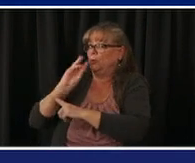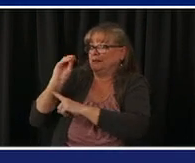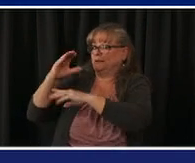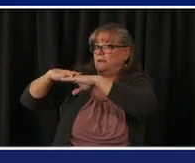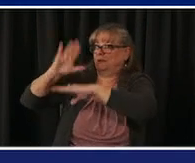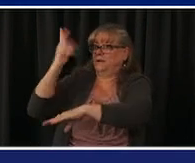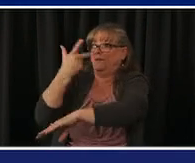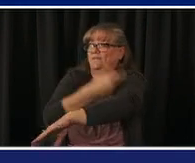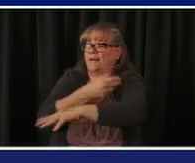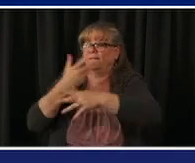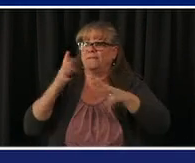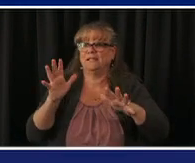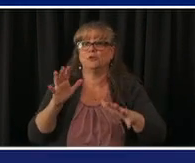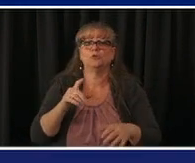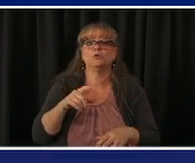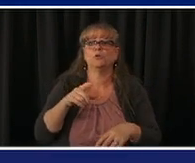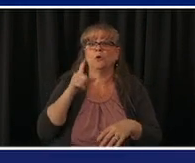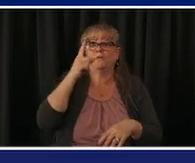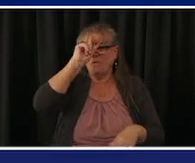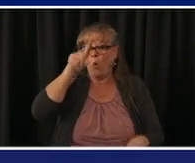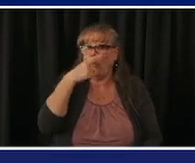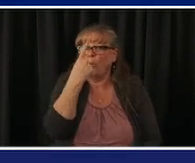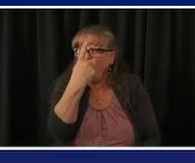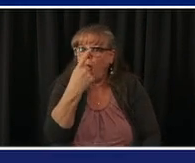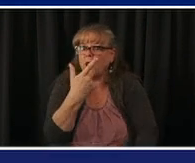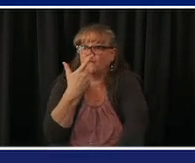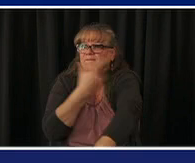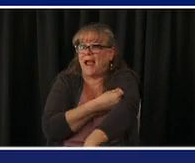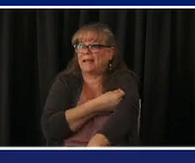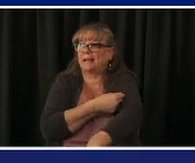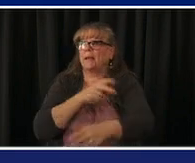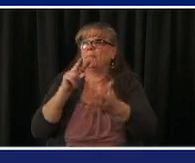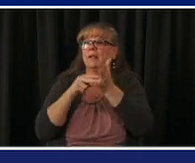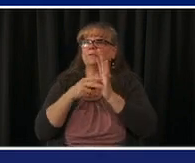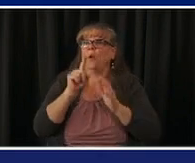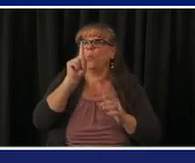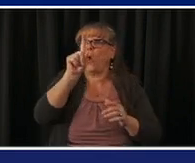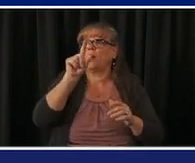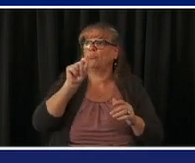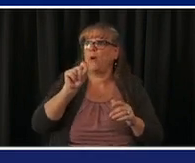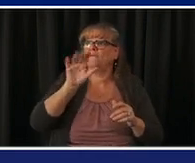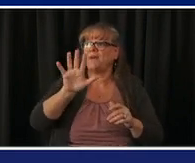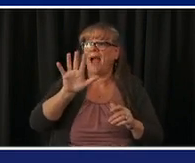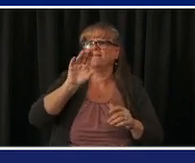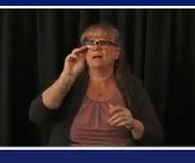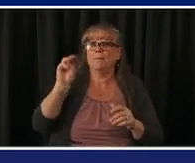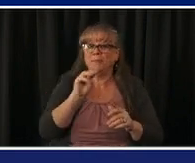of coloradans vaccinated to 1.5 million but about 1 million that are fully vaccinated